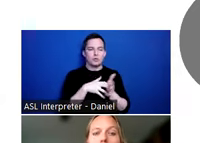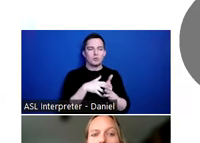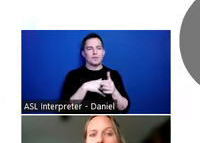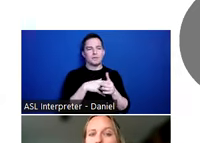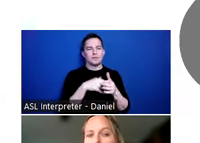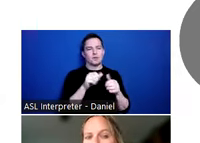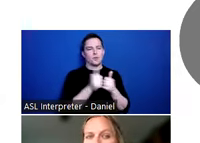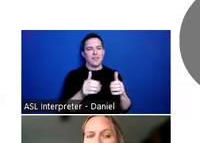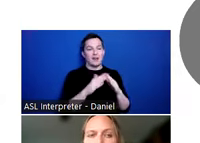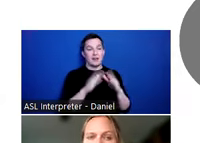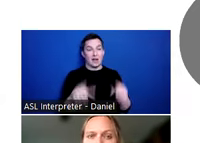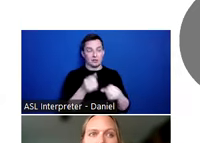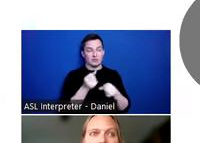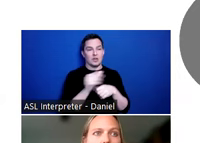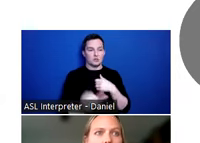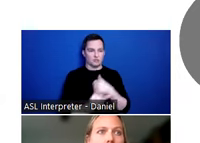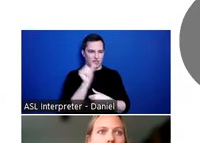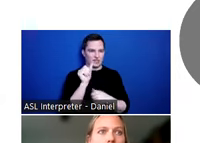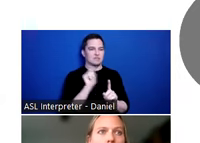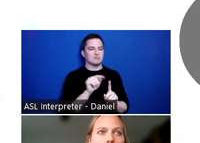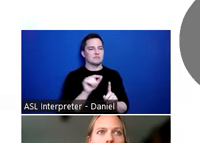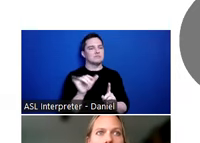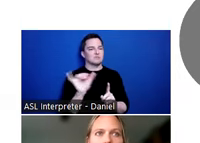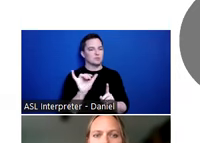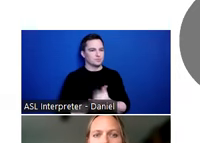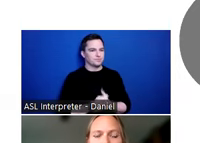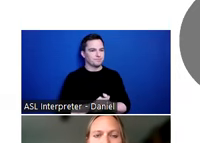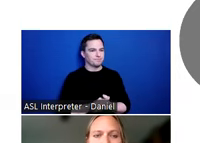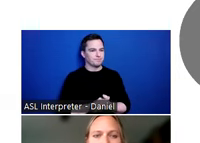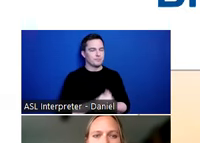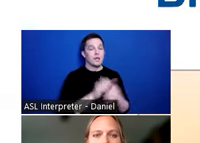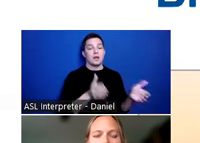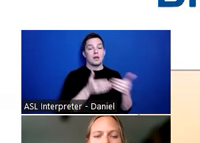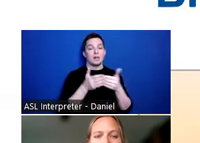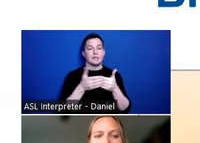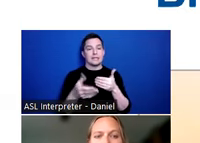but actually it may also be a risk factor. Next slide.